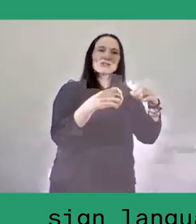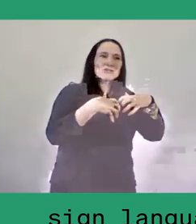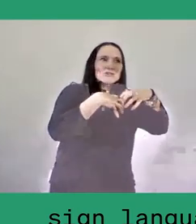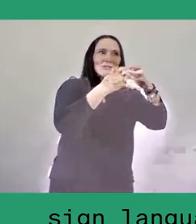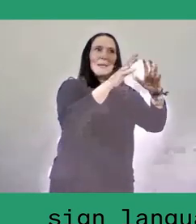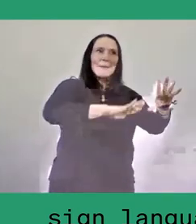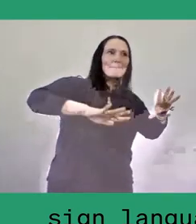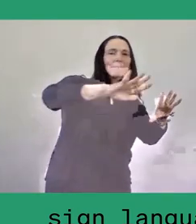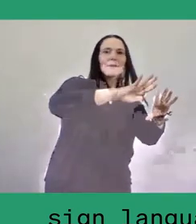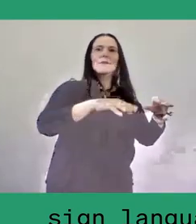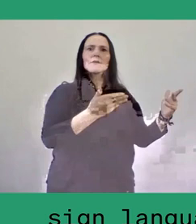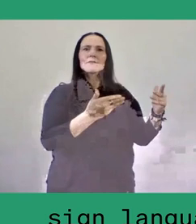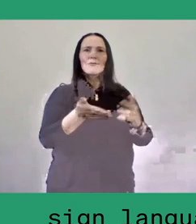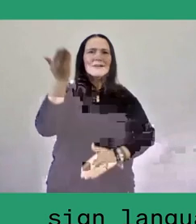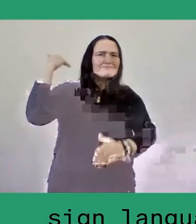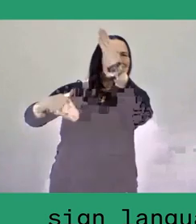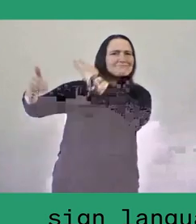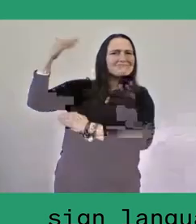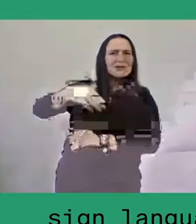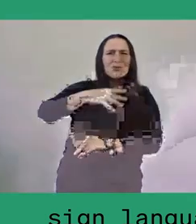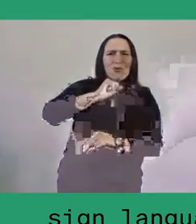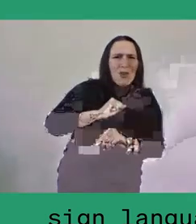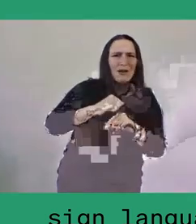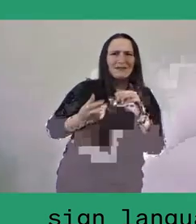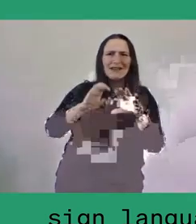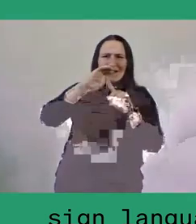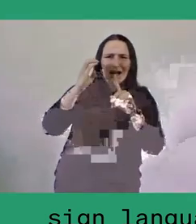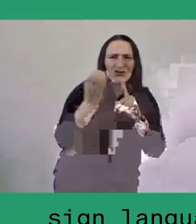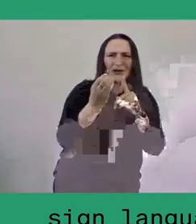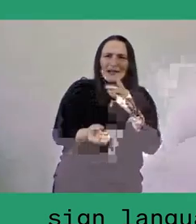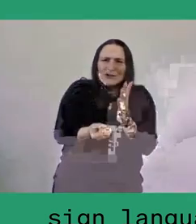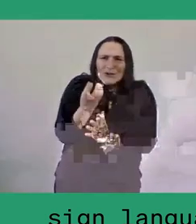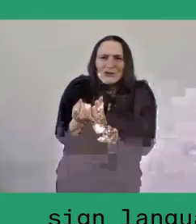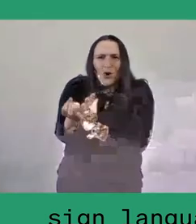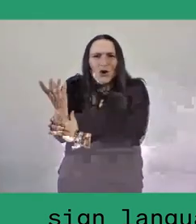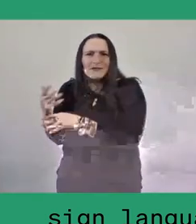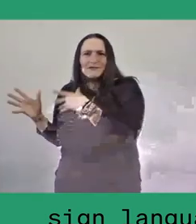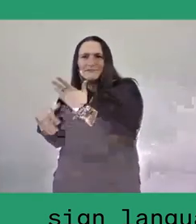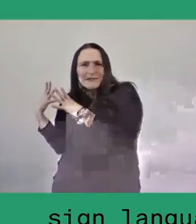and to develop the cultural resources for the young people.